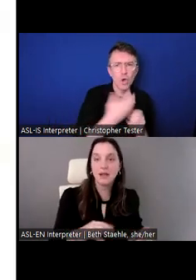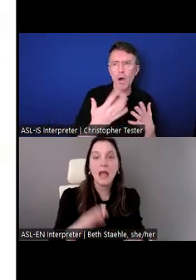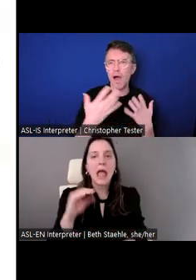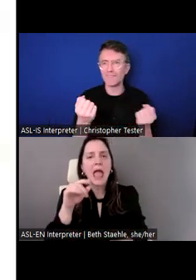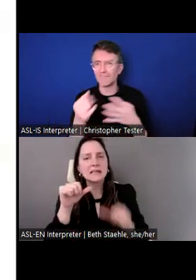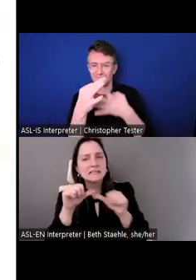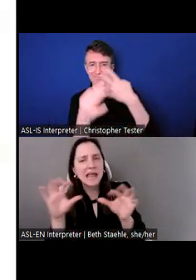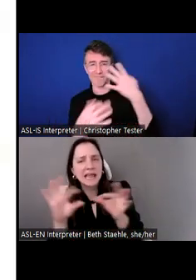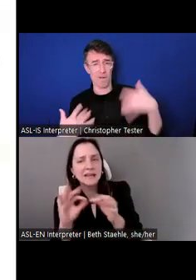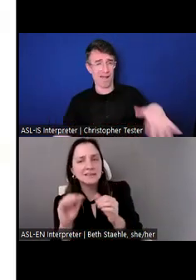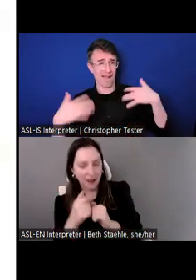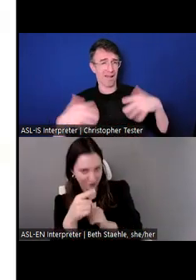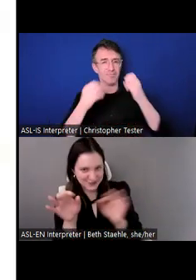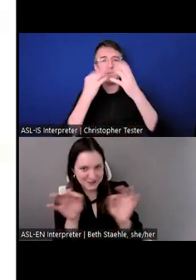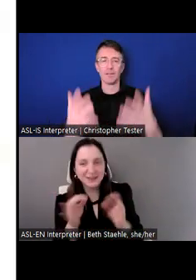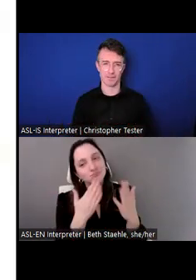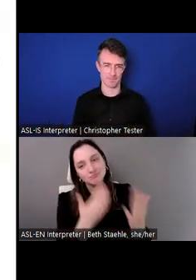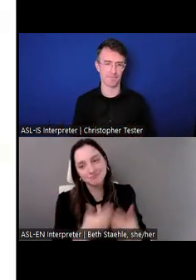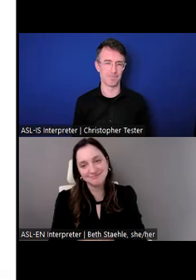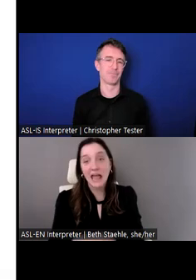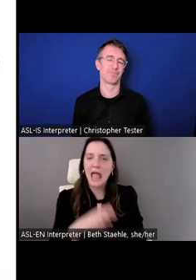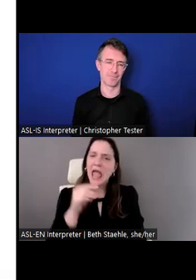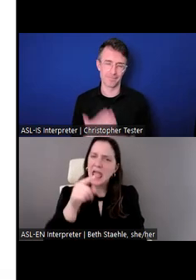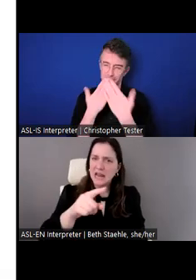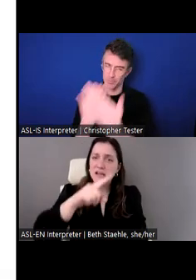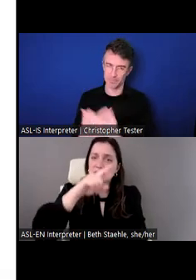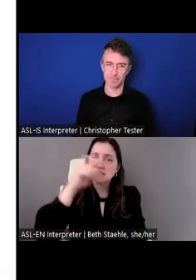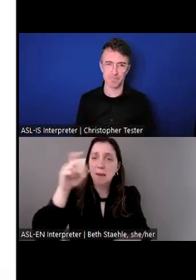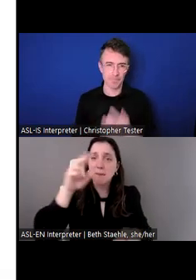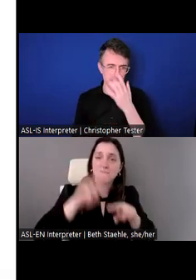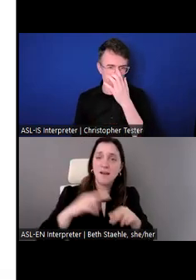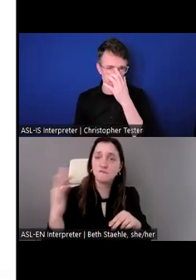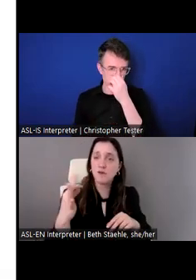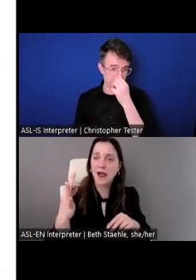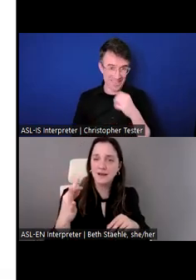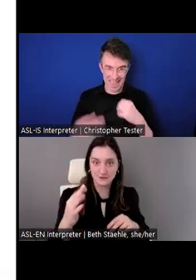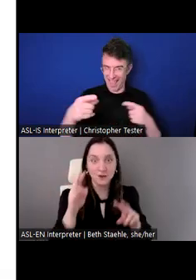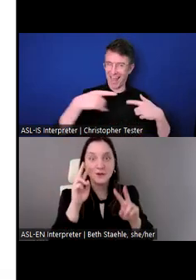I'm sure the Summer Fun Fridays will be here in no time!